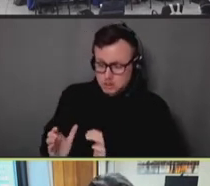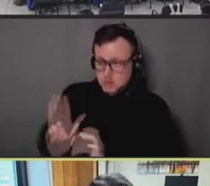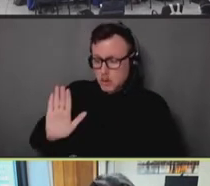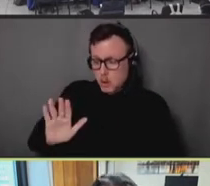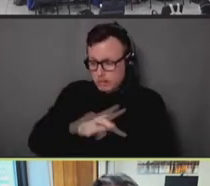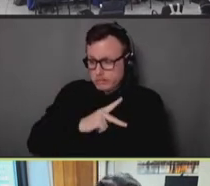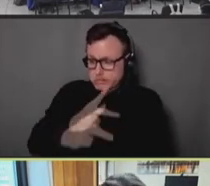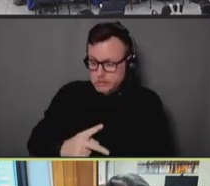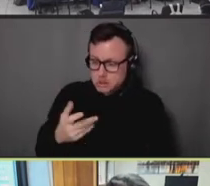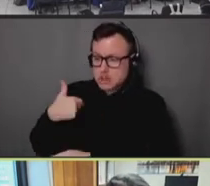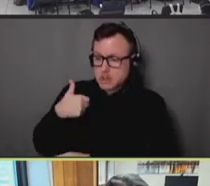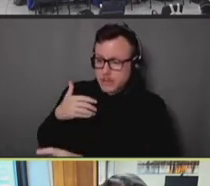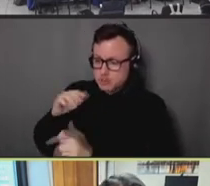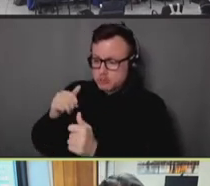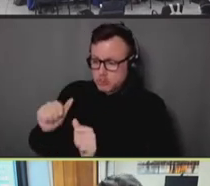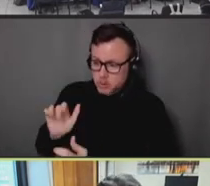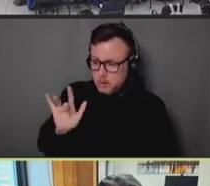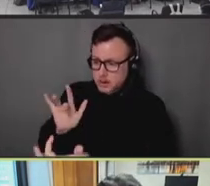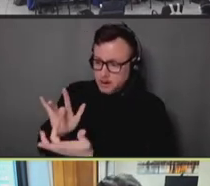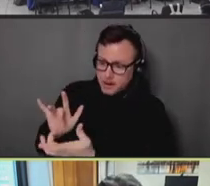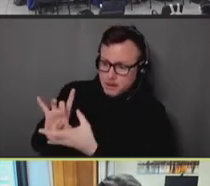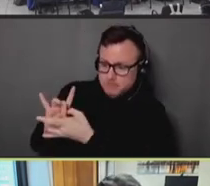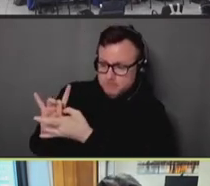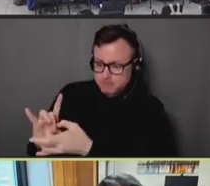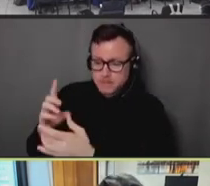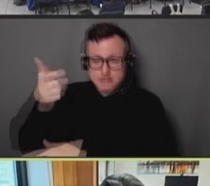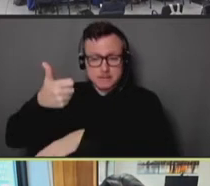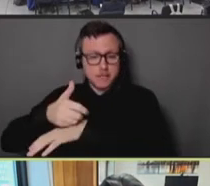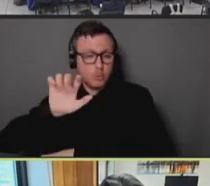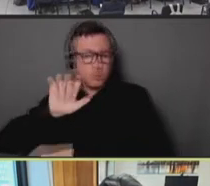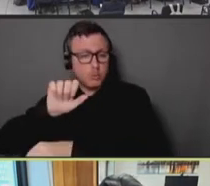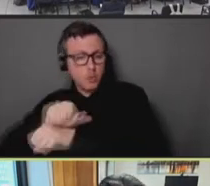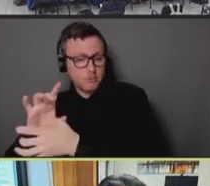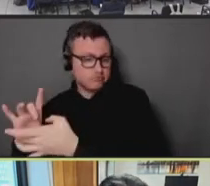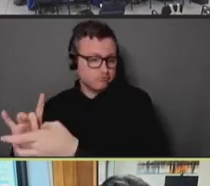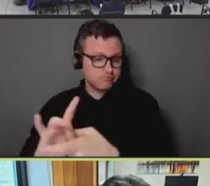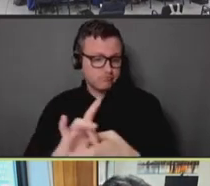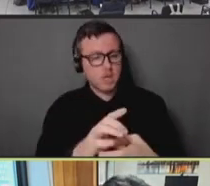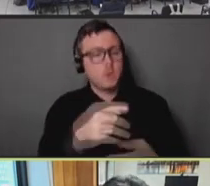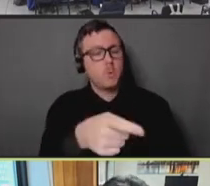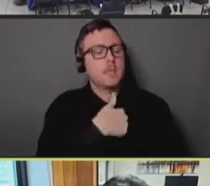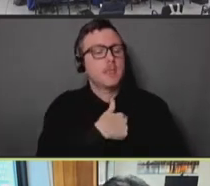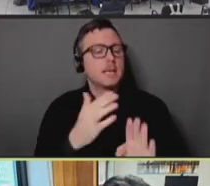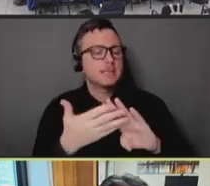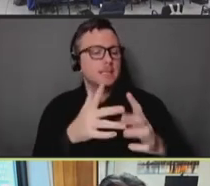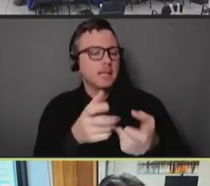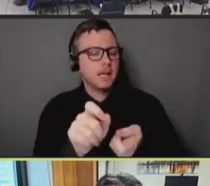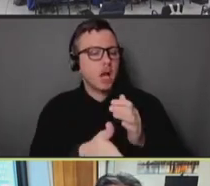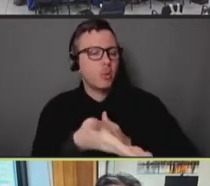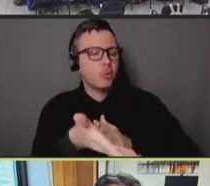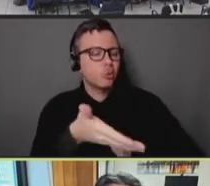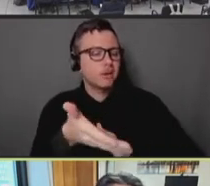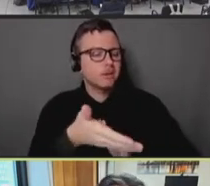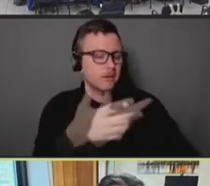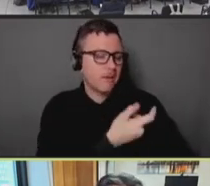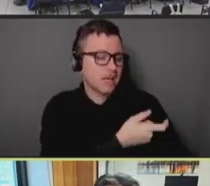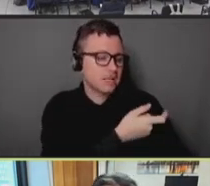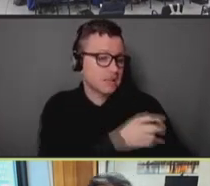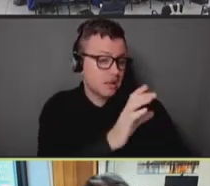to make direct appointments with our city run vaccination clinic. We emphasized vaccination